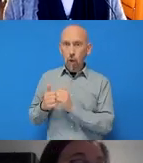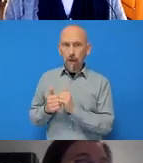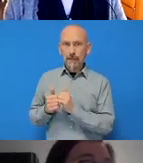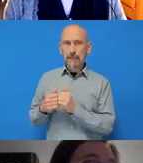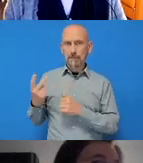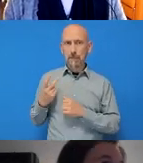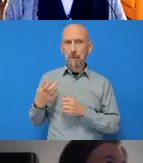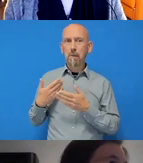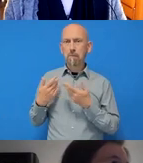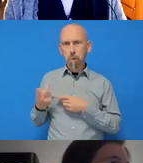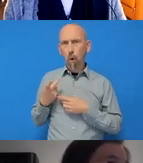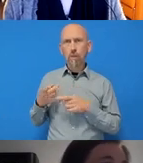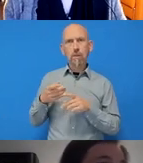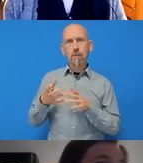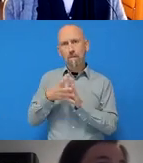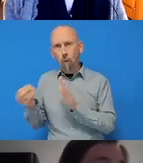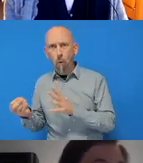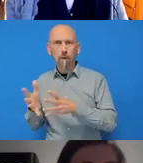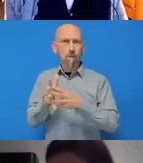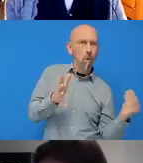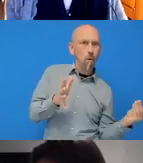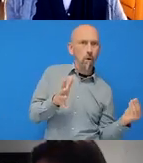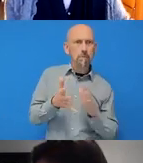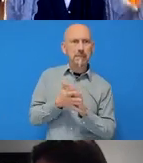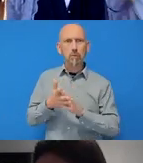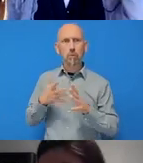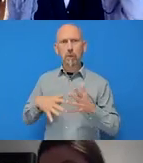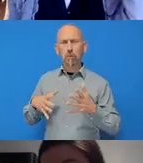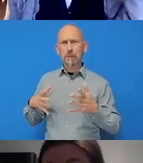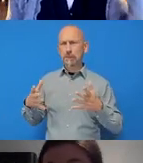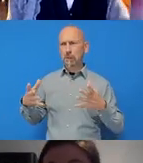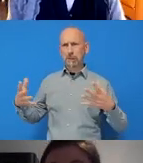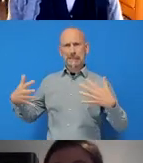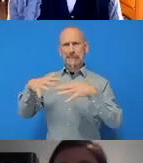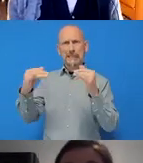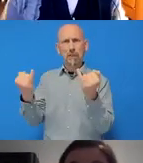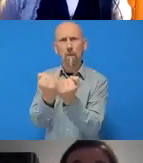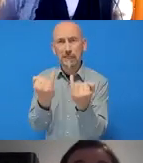with merge conflicts?” Yeah, I mean I don't have a lot of experience with